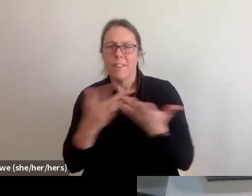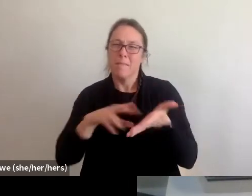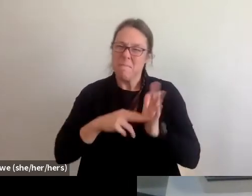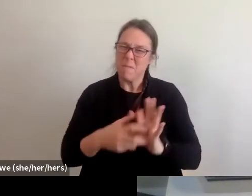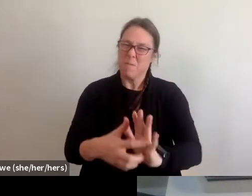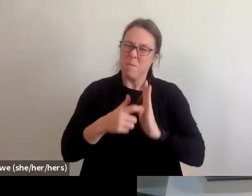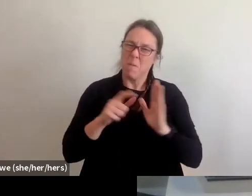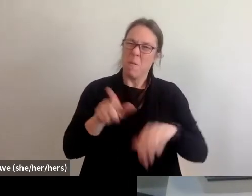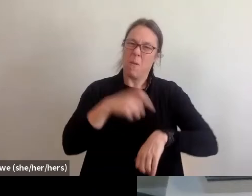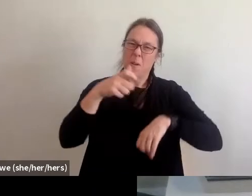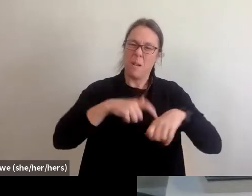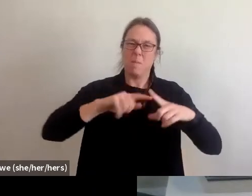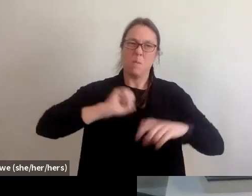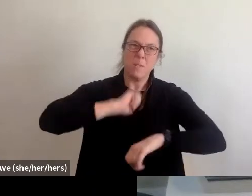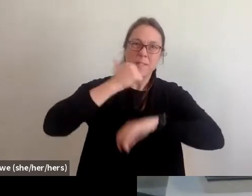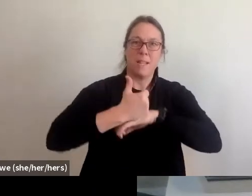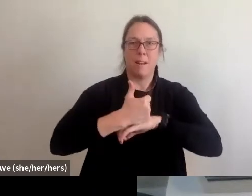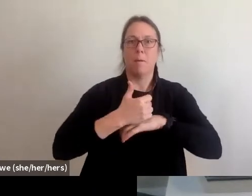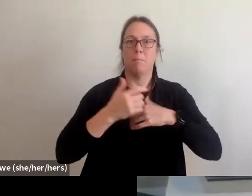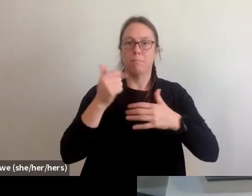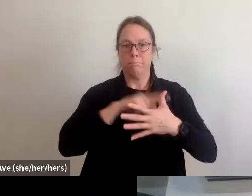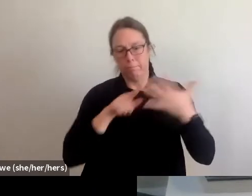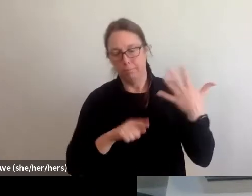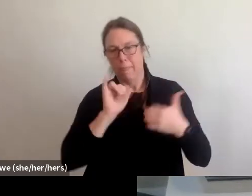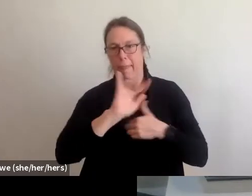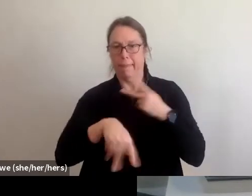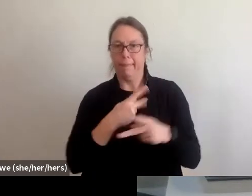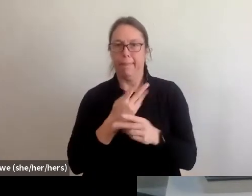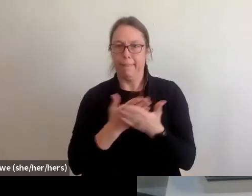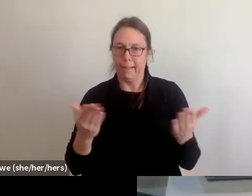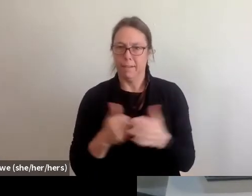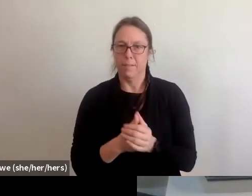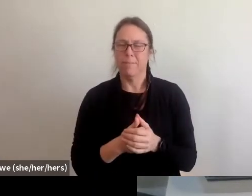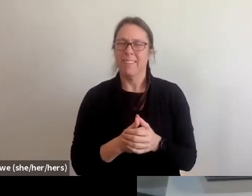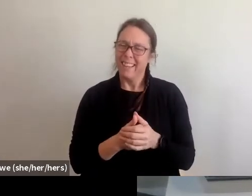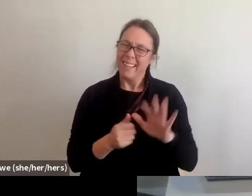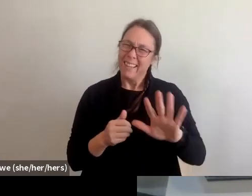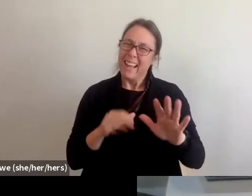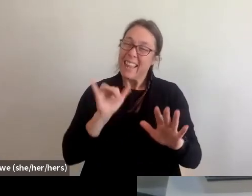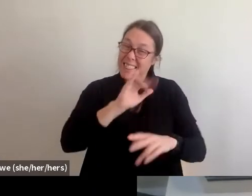So that option is almost kind of looking more towards the long-term recovery